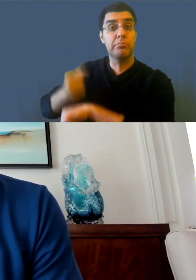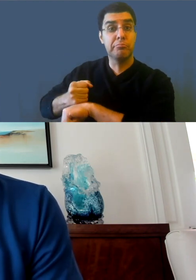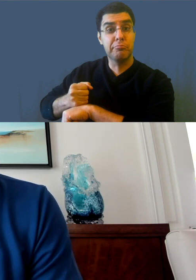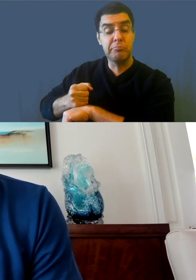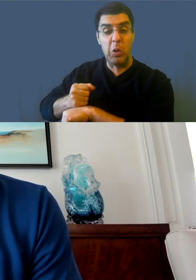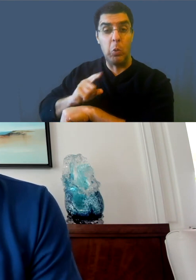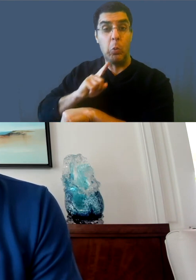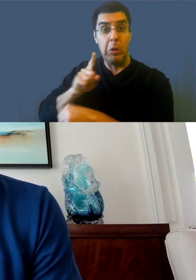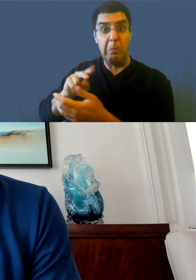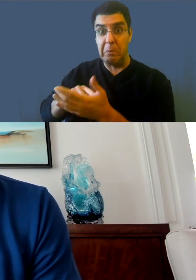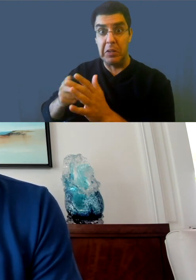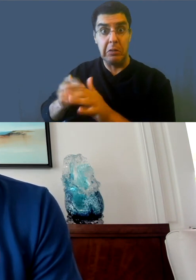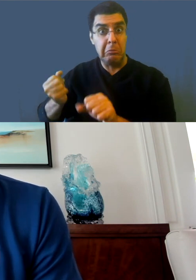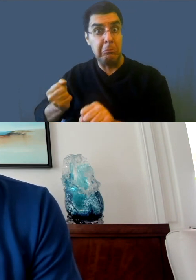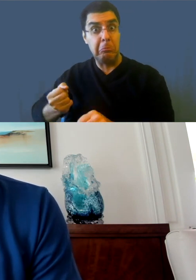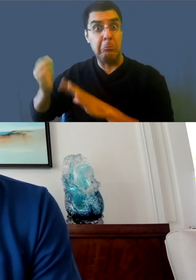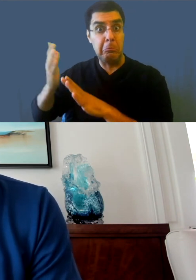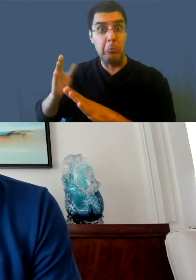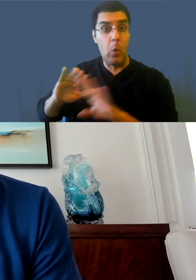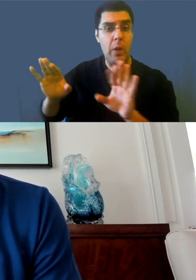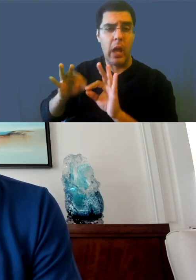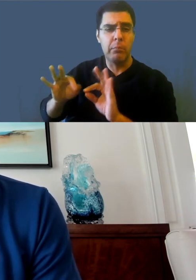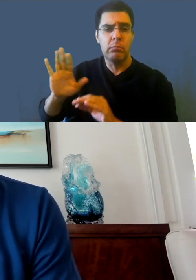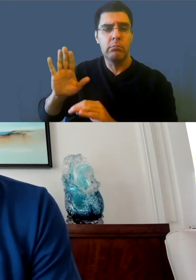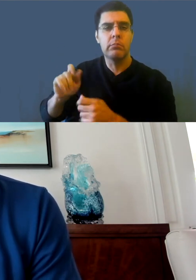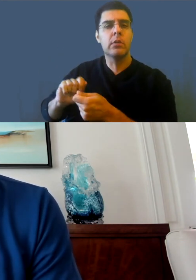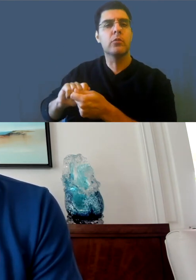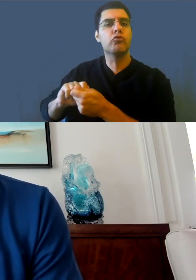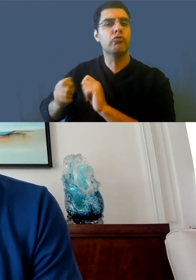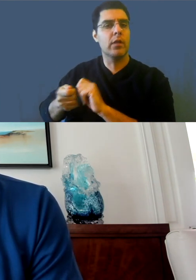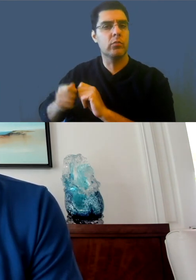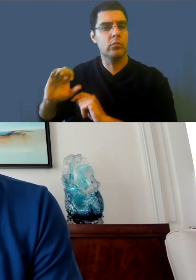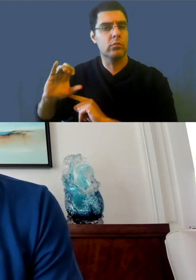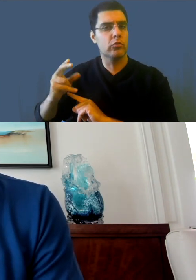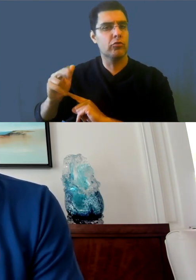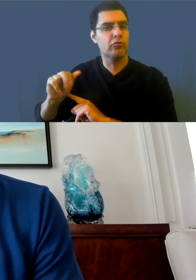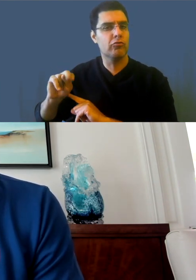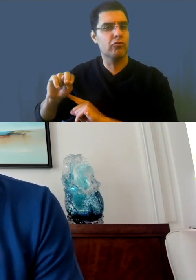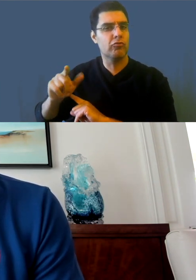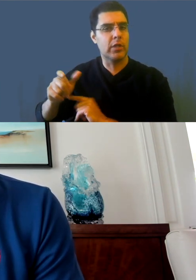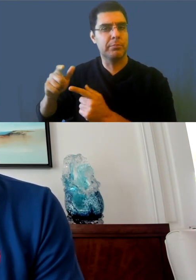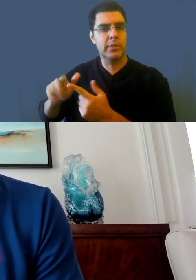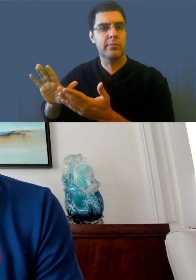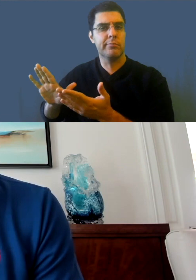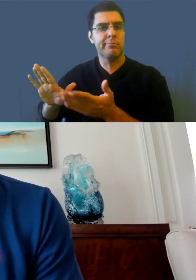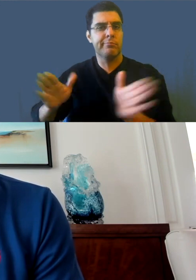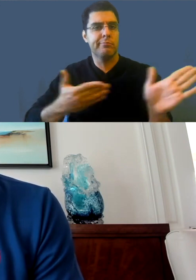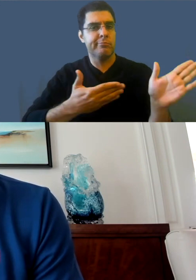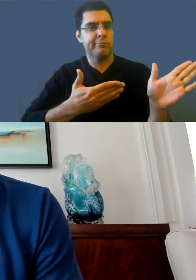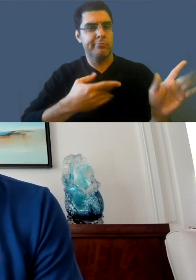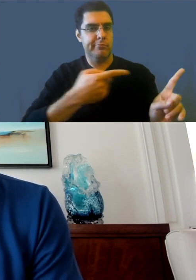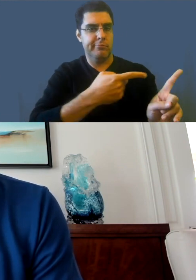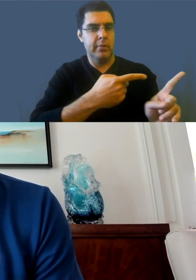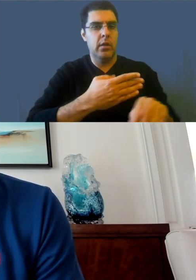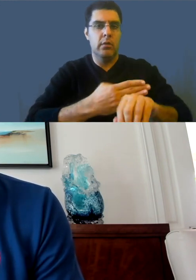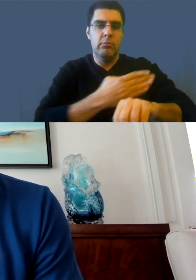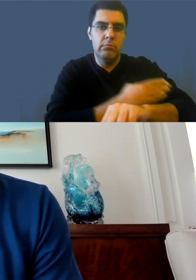on rebuilding the community captions functionality onto the new system, we can have more cycles to do other things.